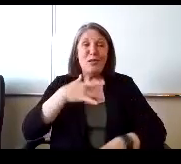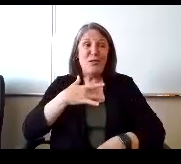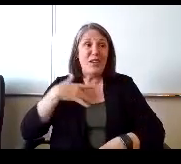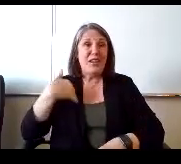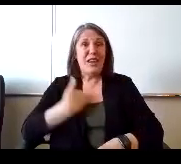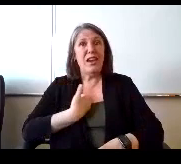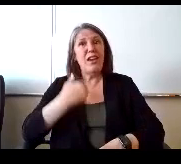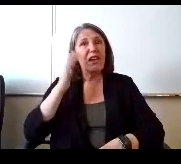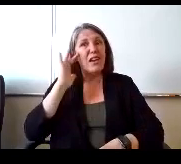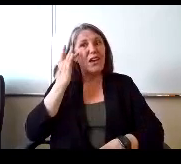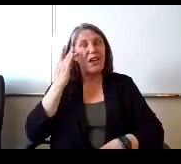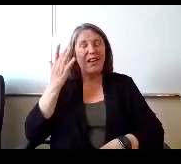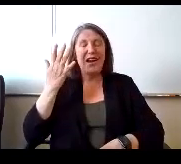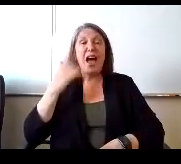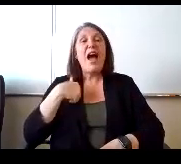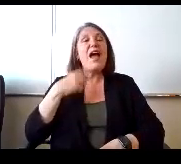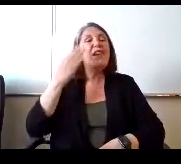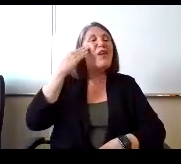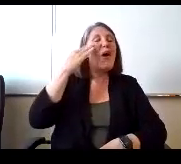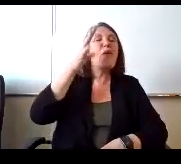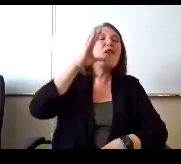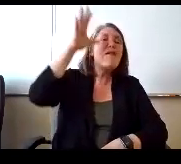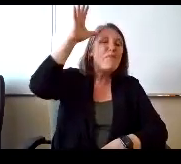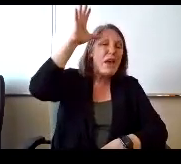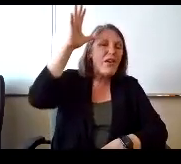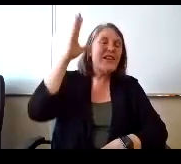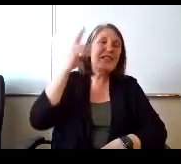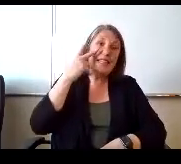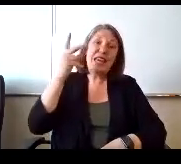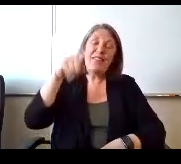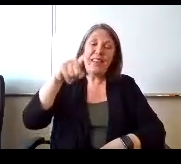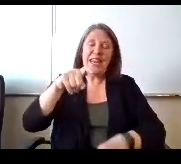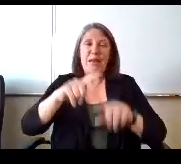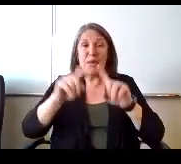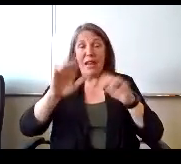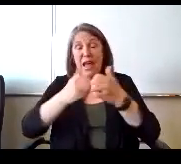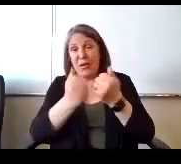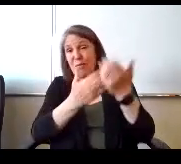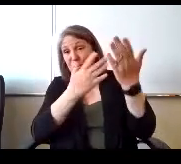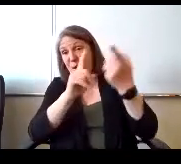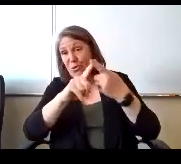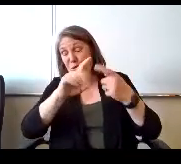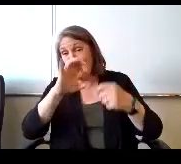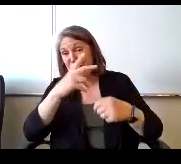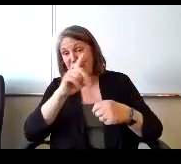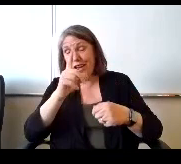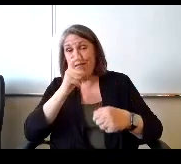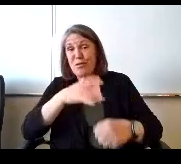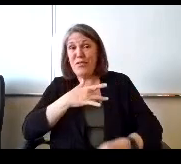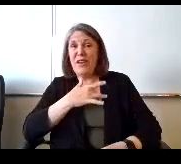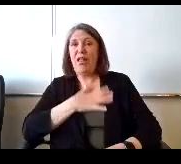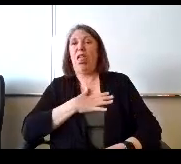I know the parent is seeing the need. The phone calls are going on. How do you propose that the child who's feeling fatigued?